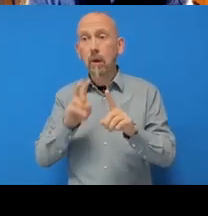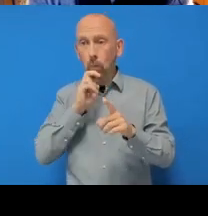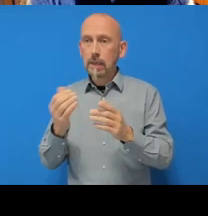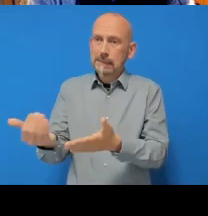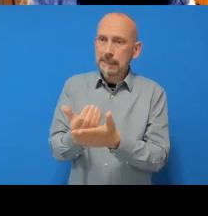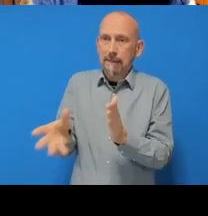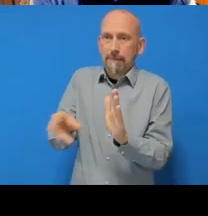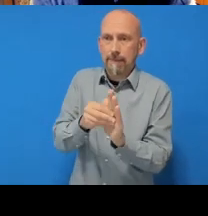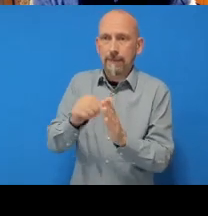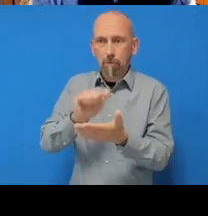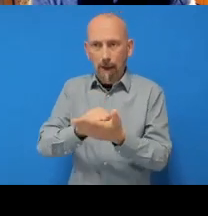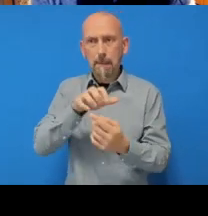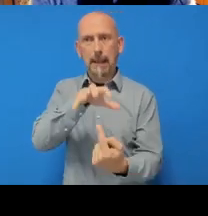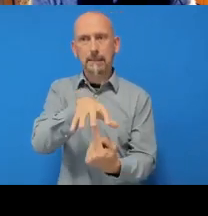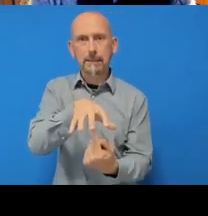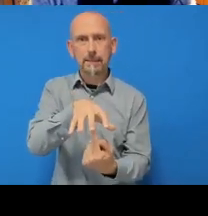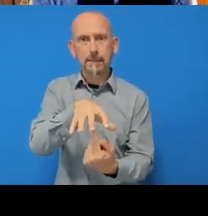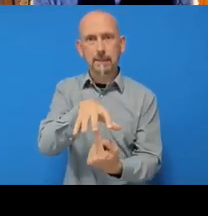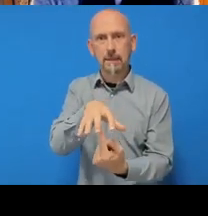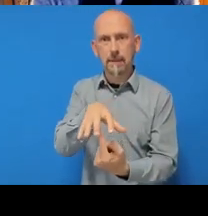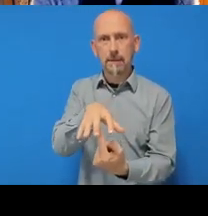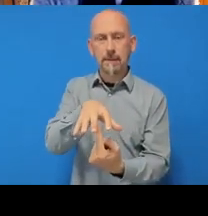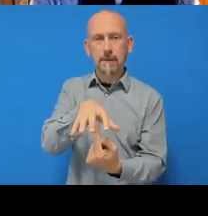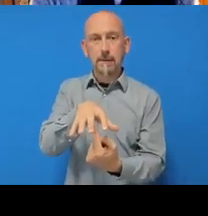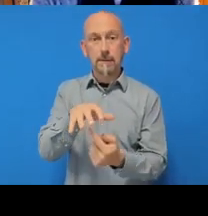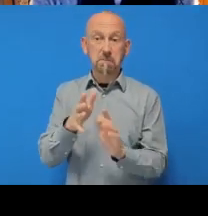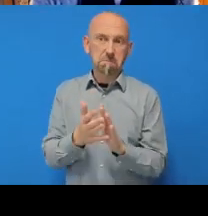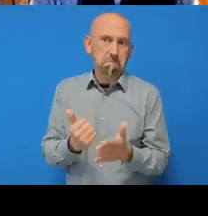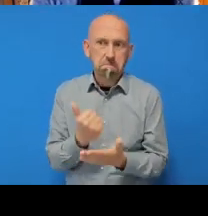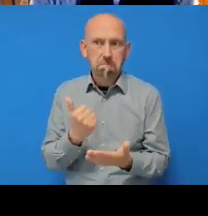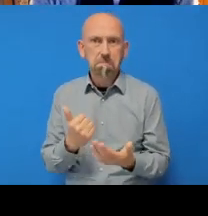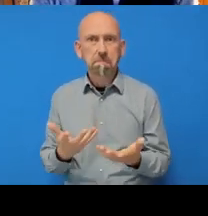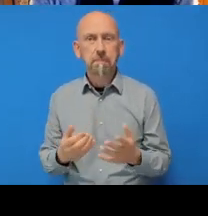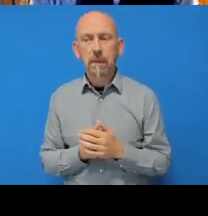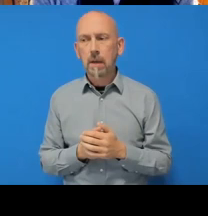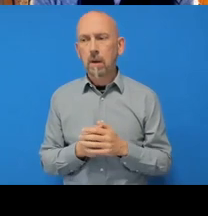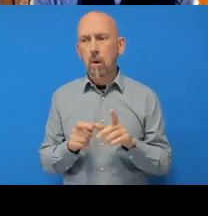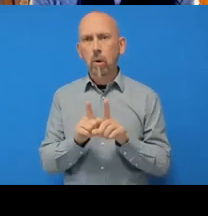from the word go, which is good. And you'll also notice, if you're still with me,